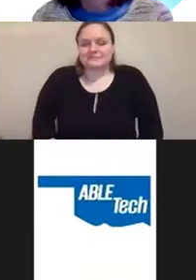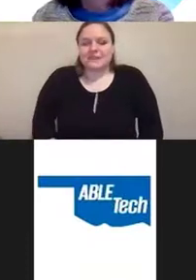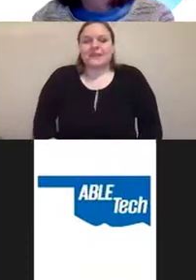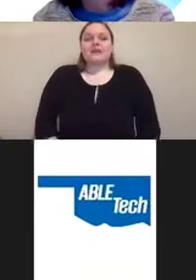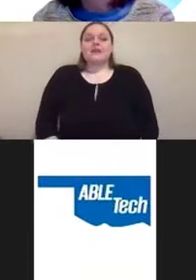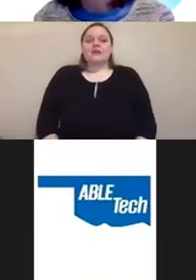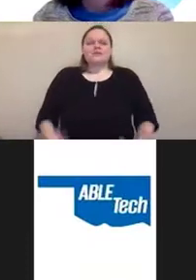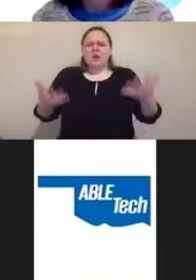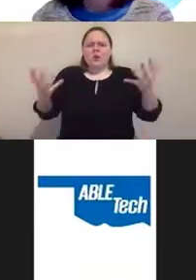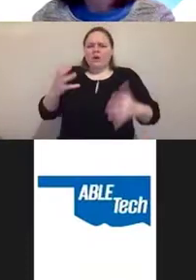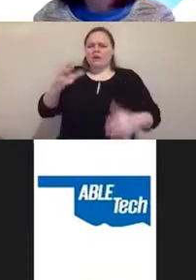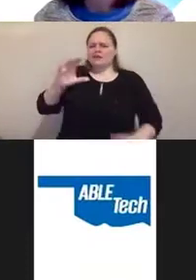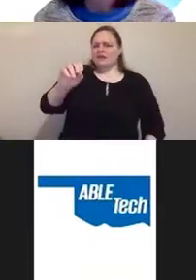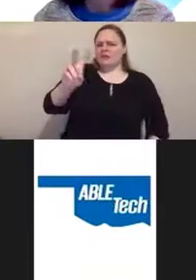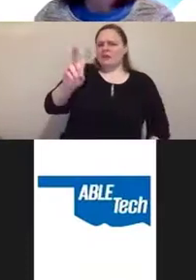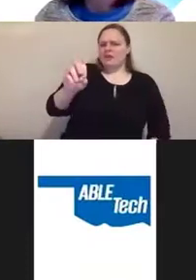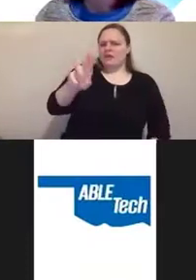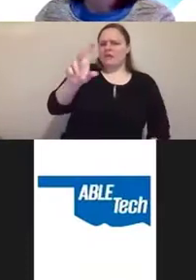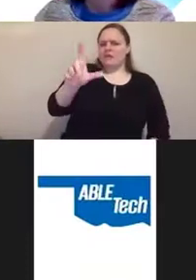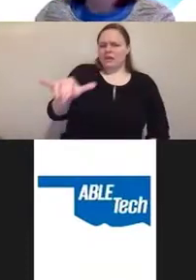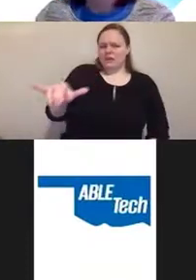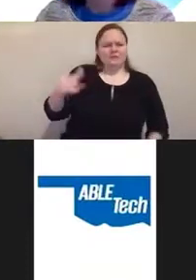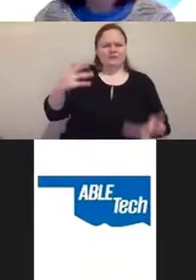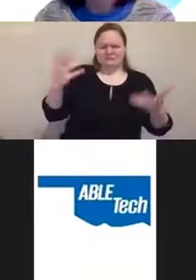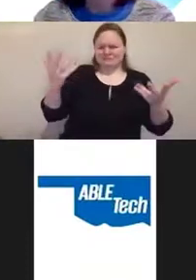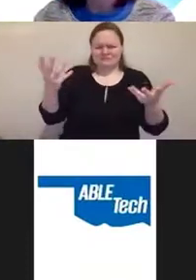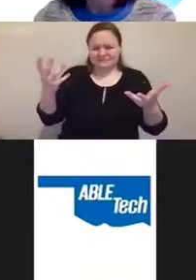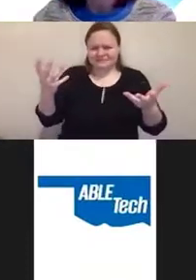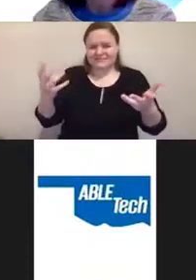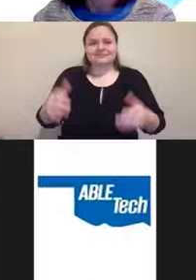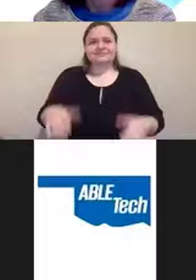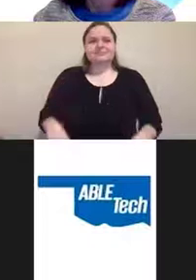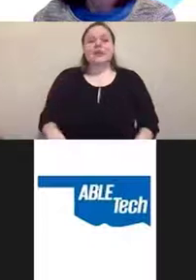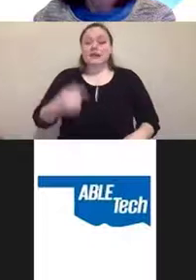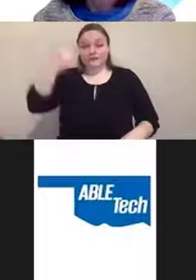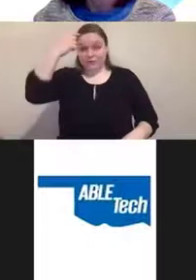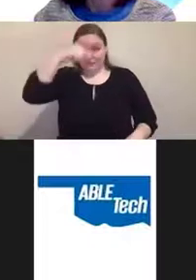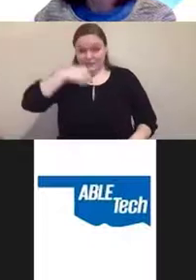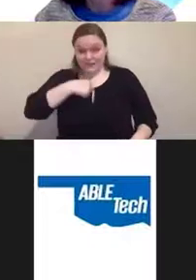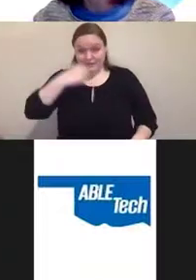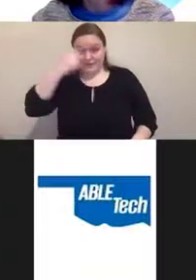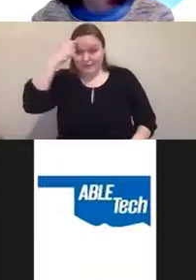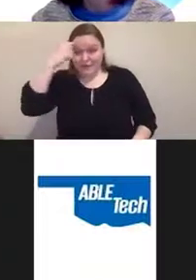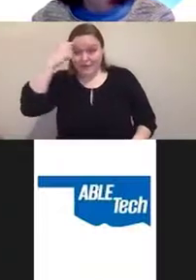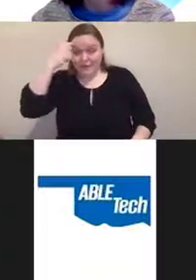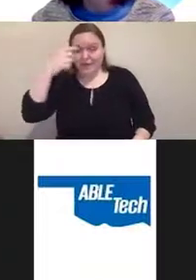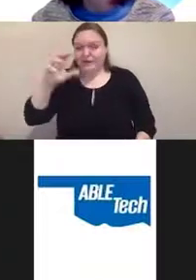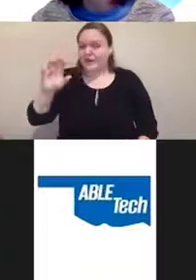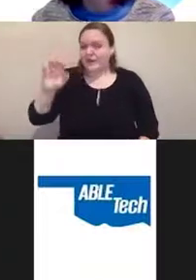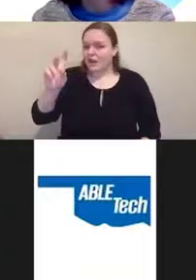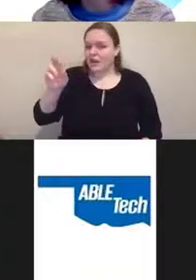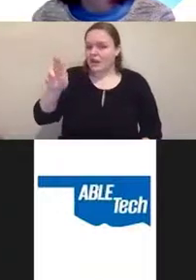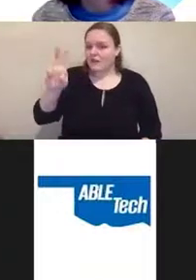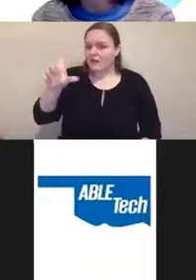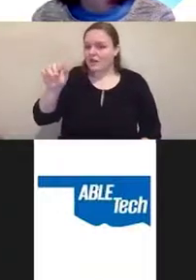Well, first of all, overlays in my mind are a problem that is looking for a solution.